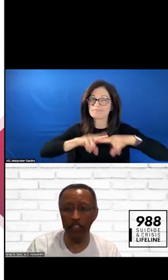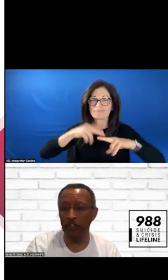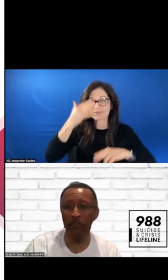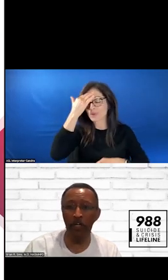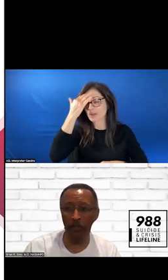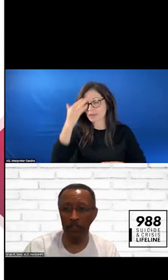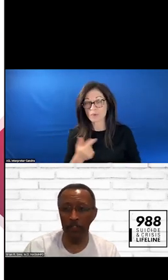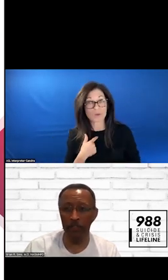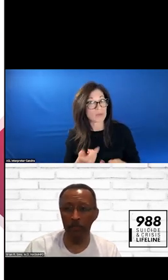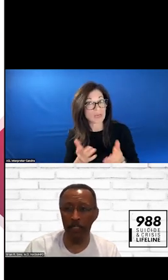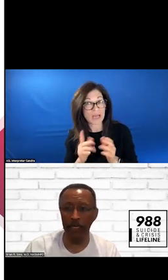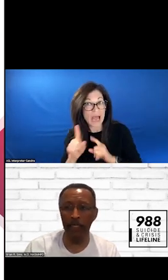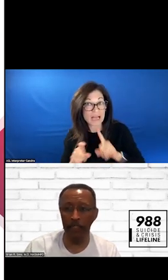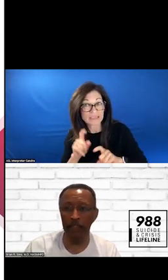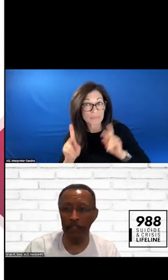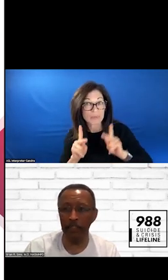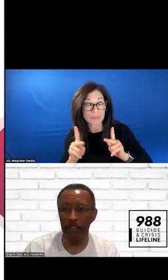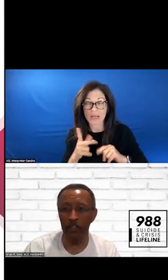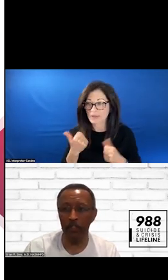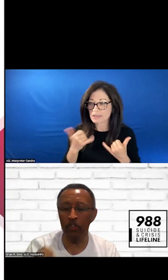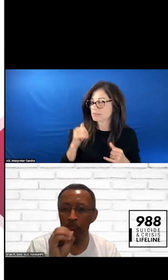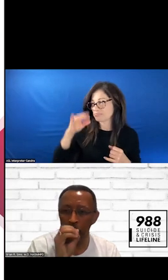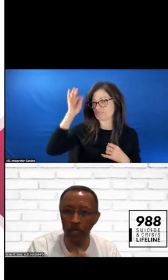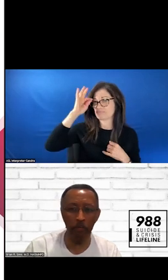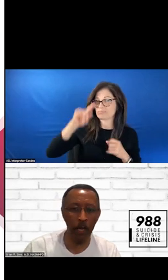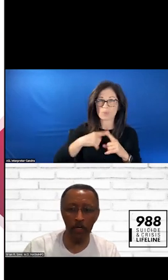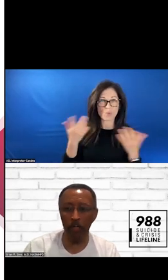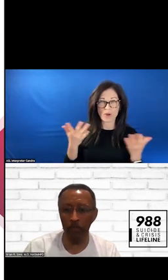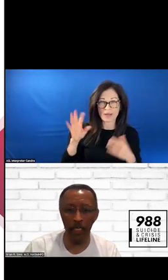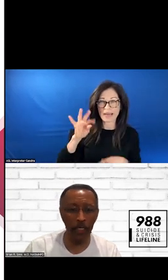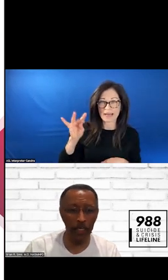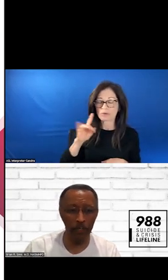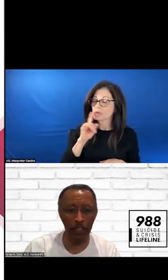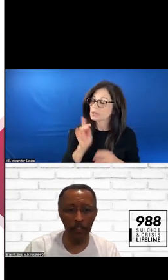STILL DON'T KNOW WHAT 988 IS. IT IS IMPERATIVE THAT WE GET IT OUT THERE.